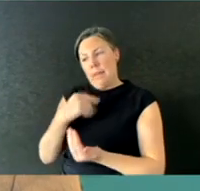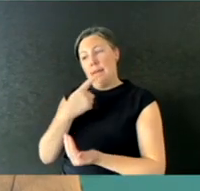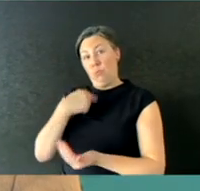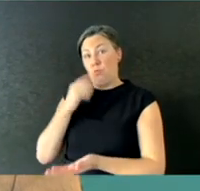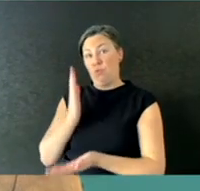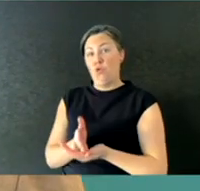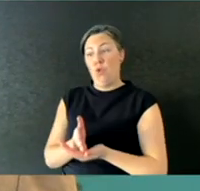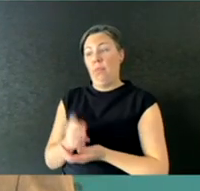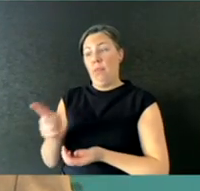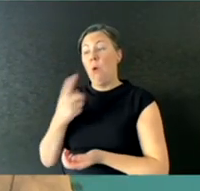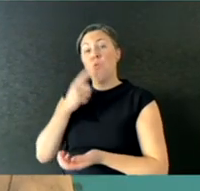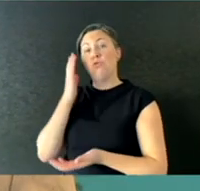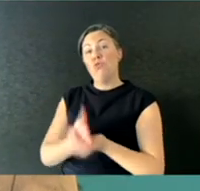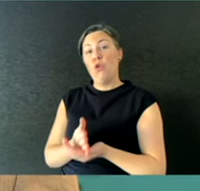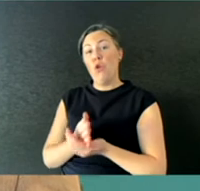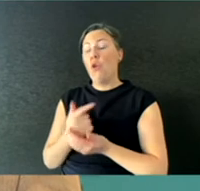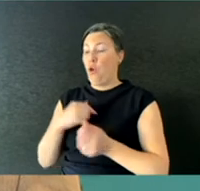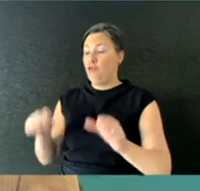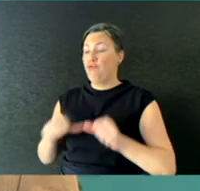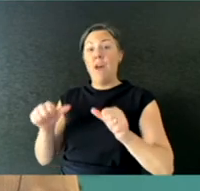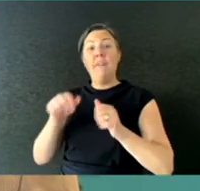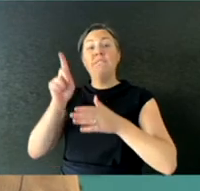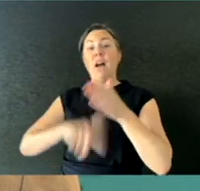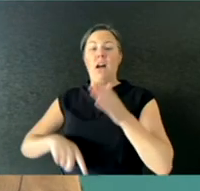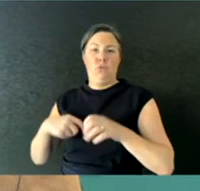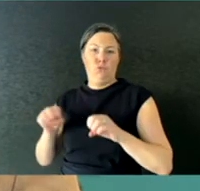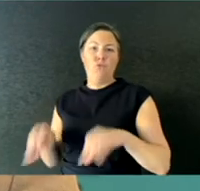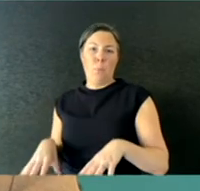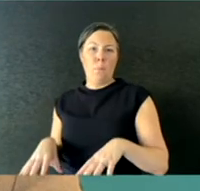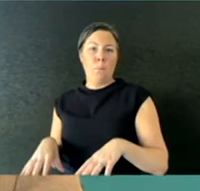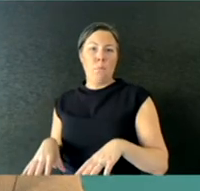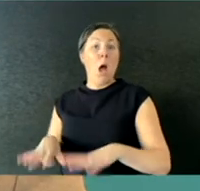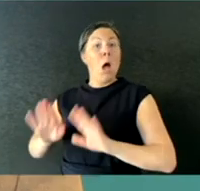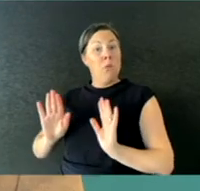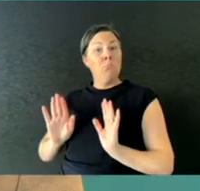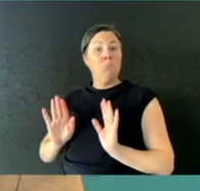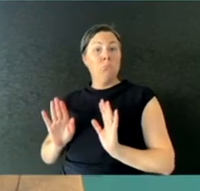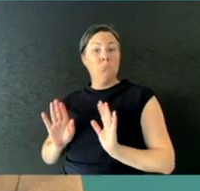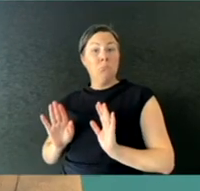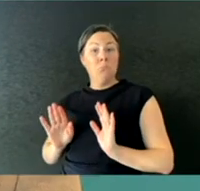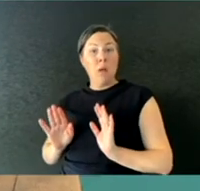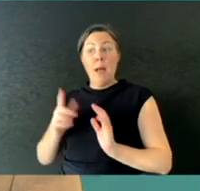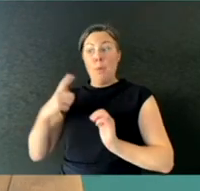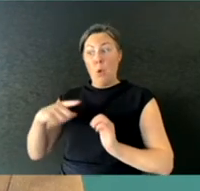And for that particular case with that particular information available to the Victorian health